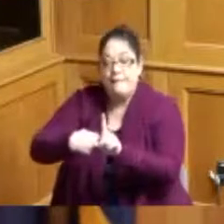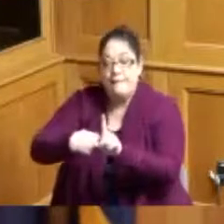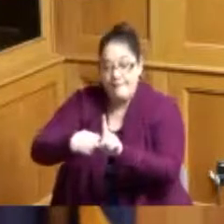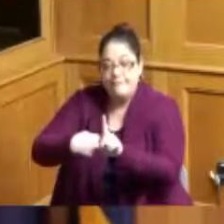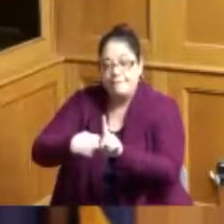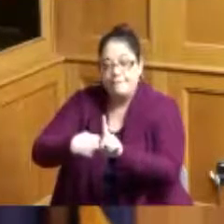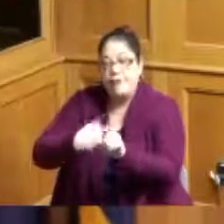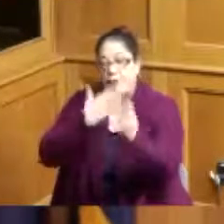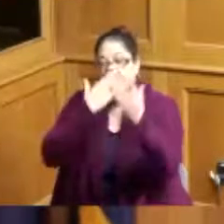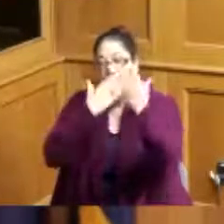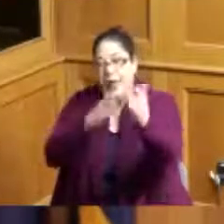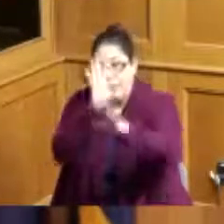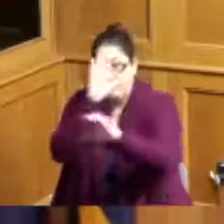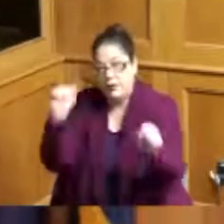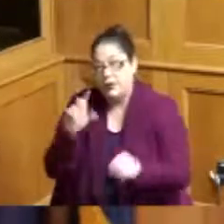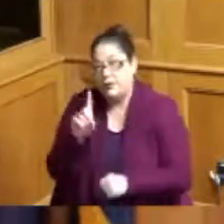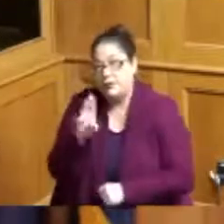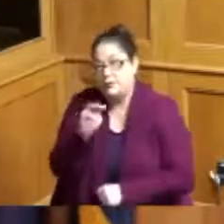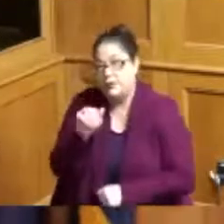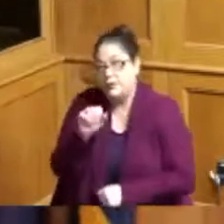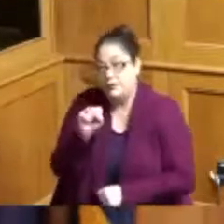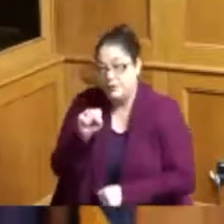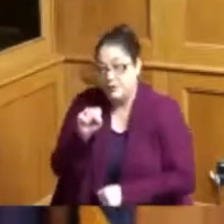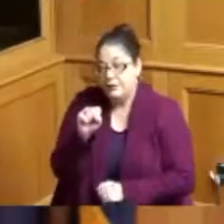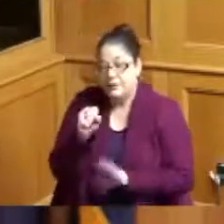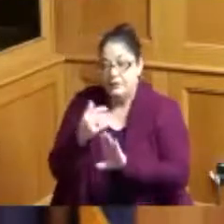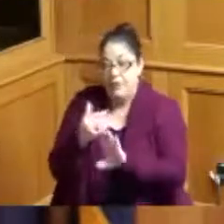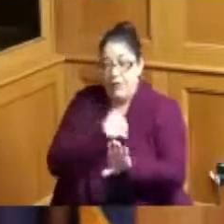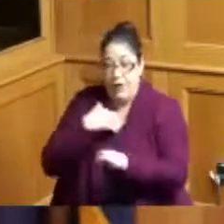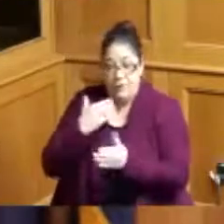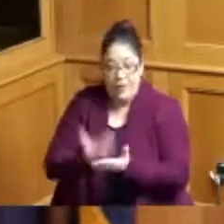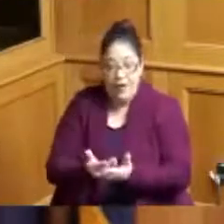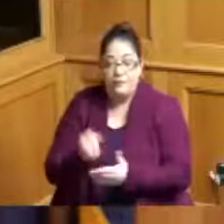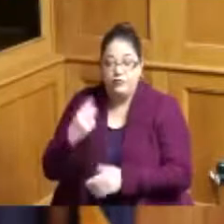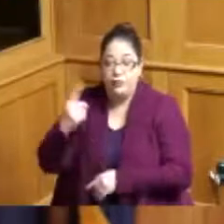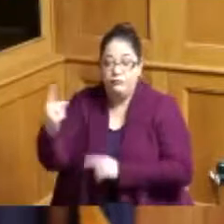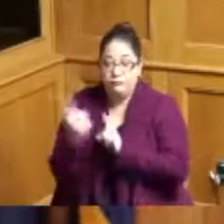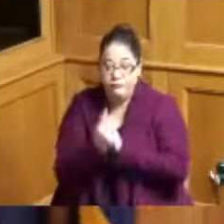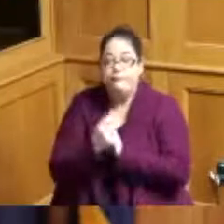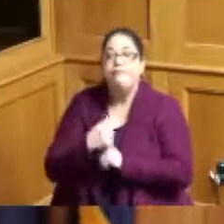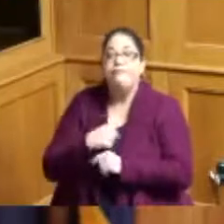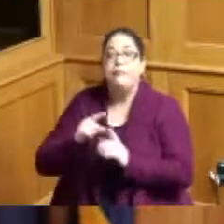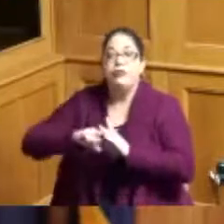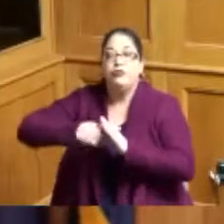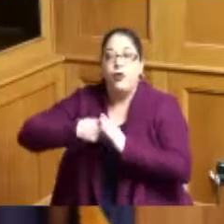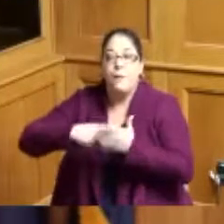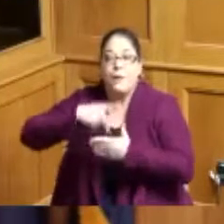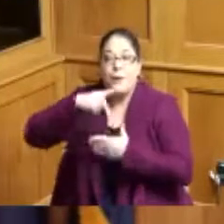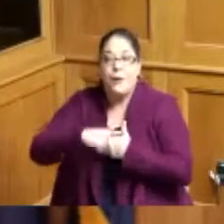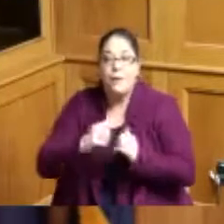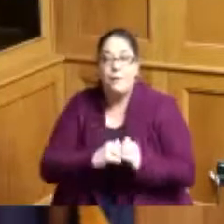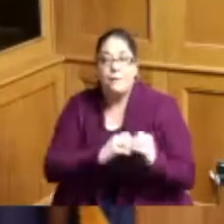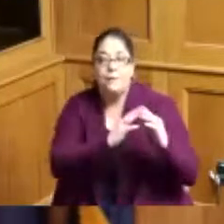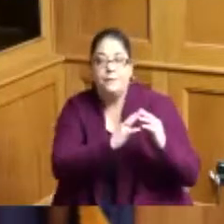President Dumas before I got here when she came down she instituted a program to honor African